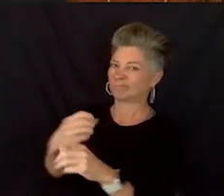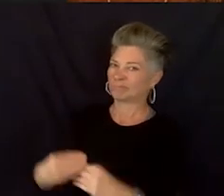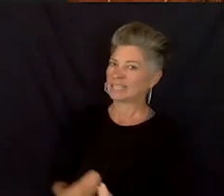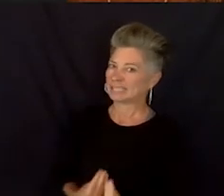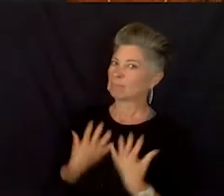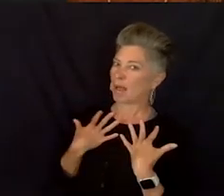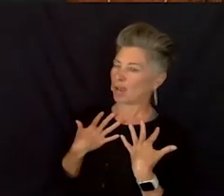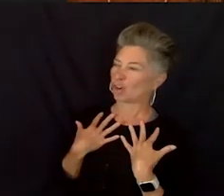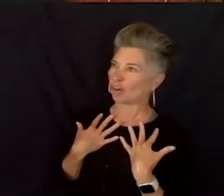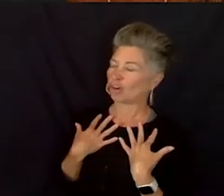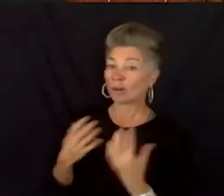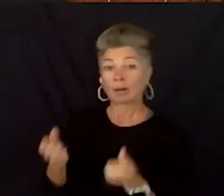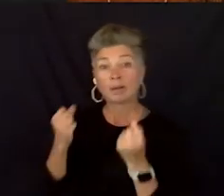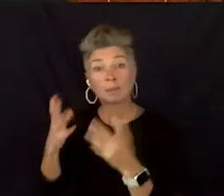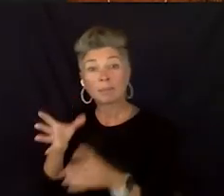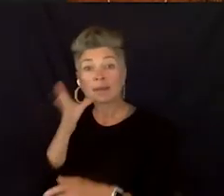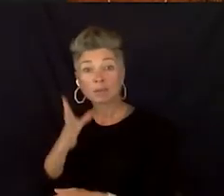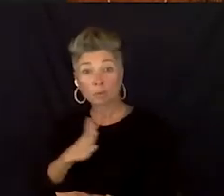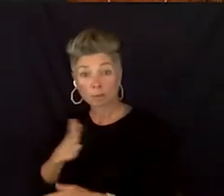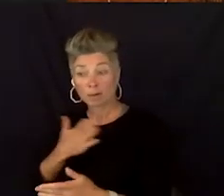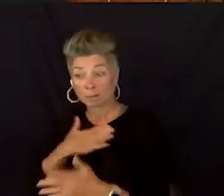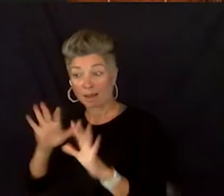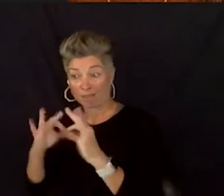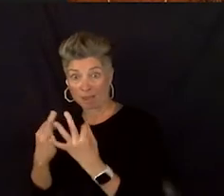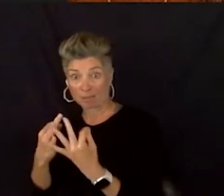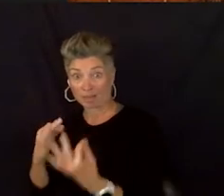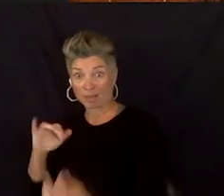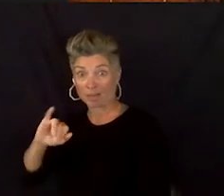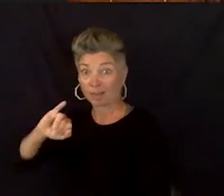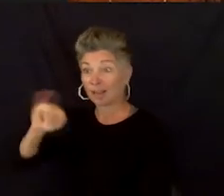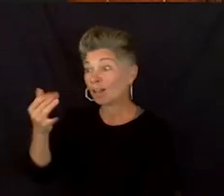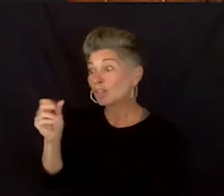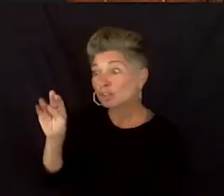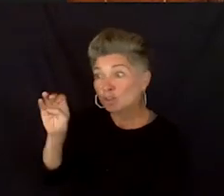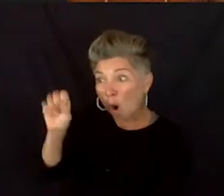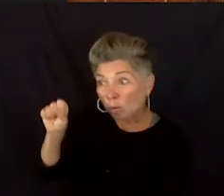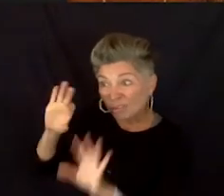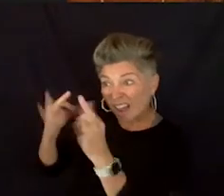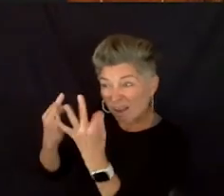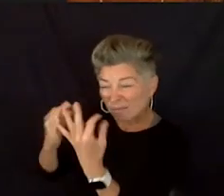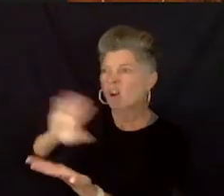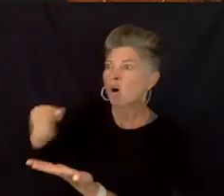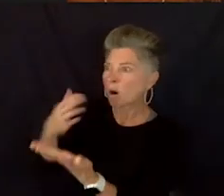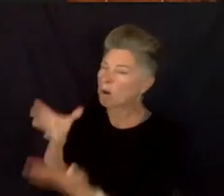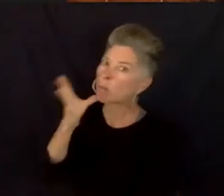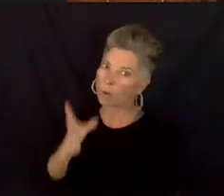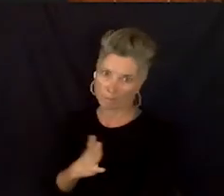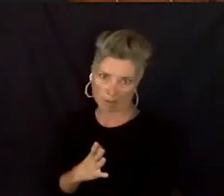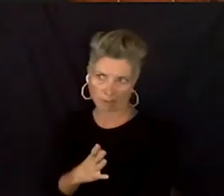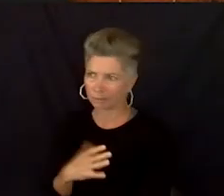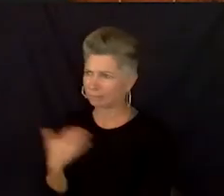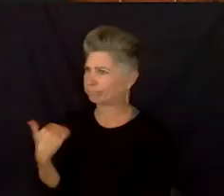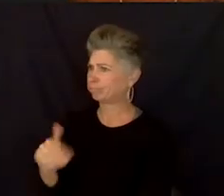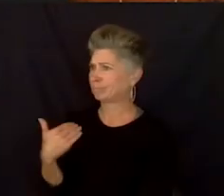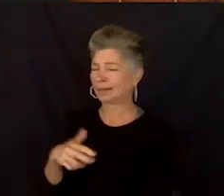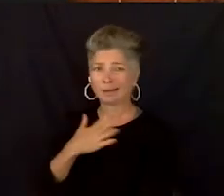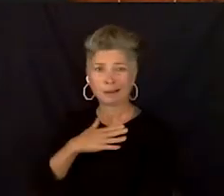I come, so the Jones's is all women. My aunt has like 7 girls,